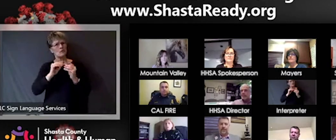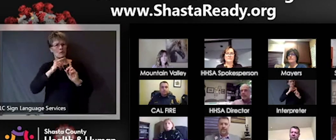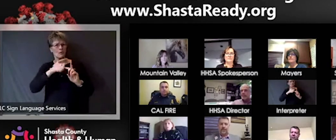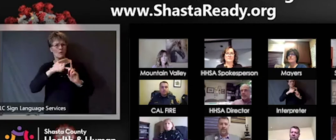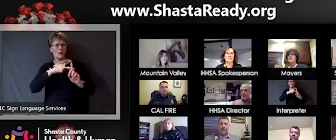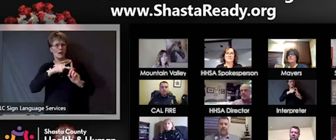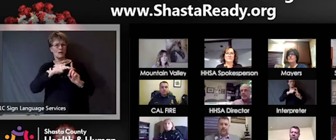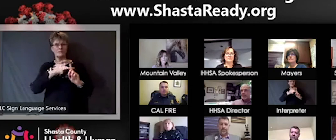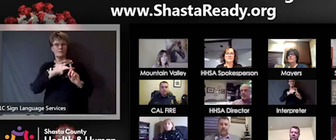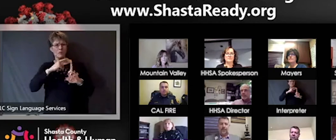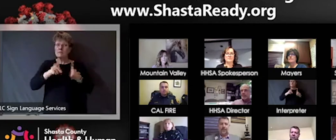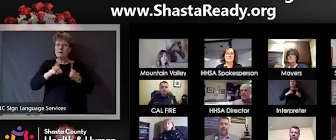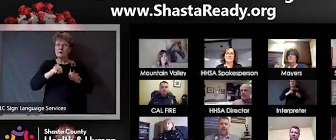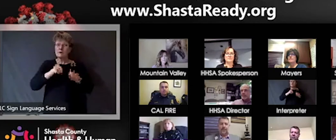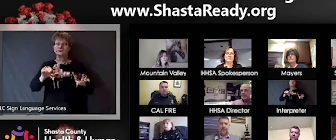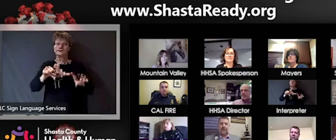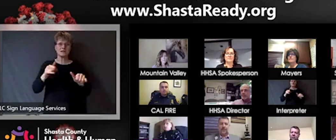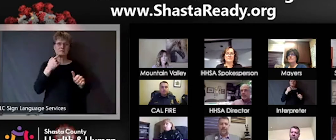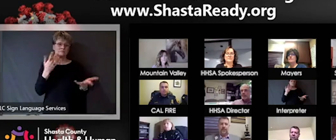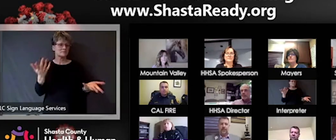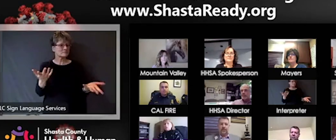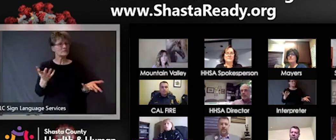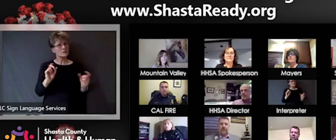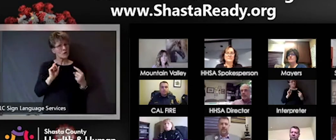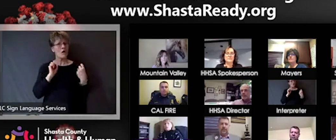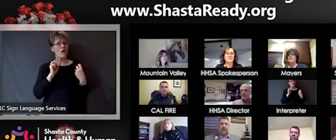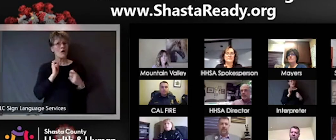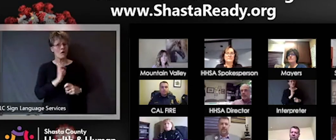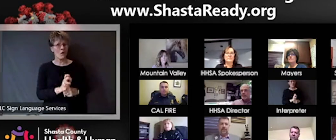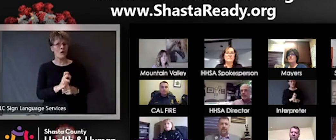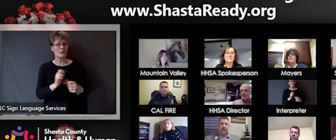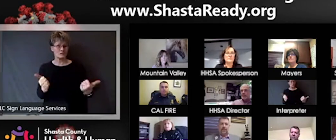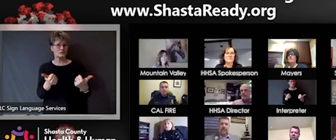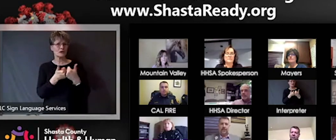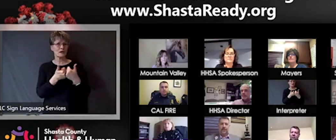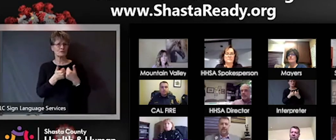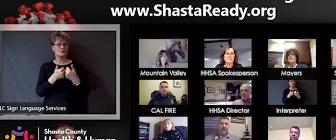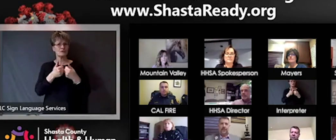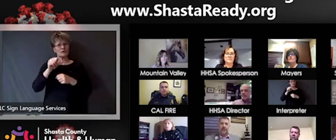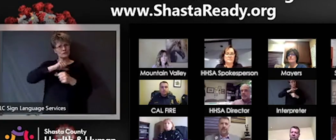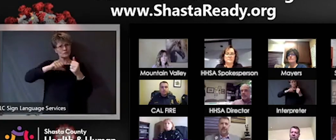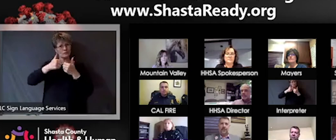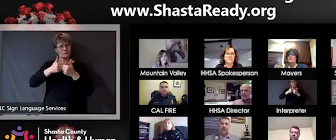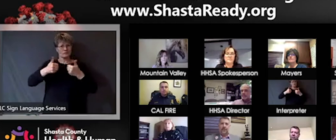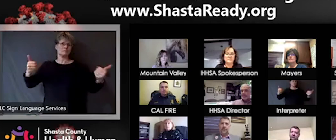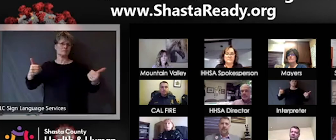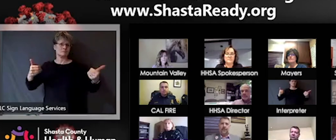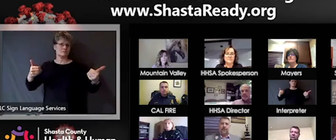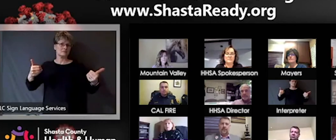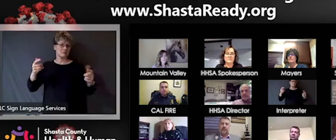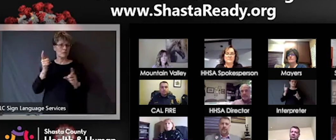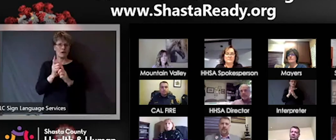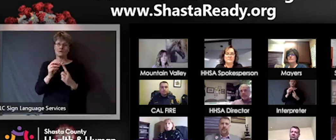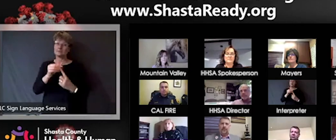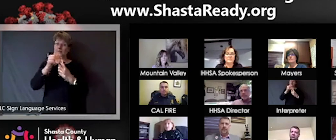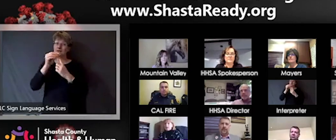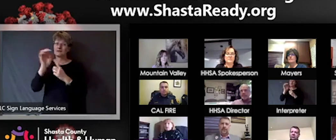social distancing is very challenging especially like mentioned earlier coming up on this Easter weekend when families usually